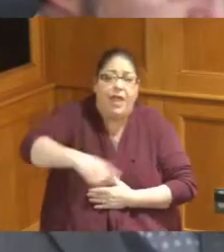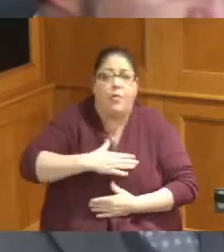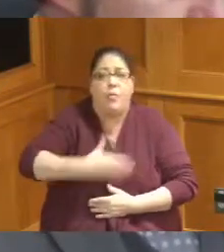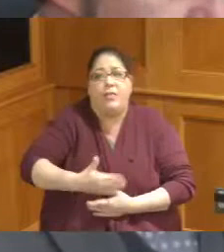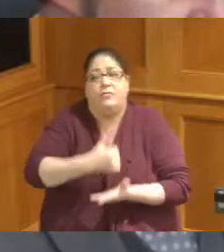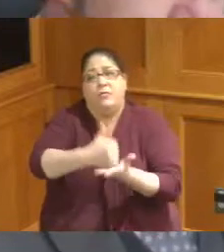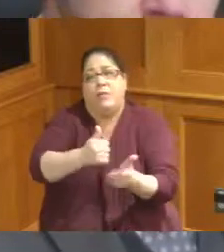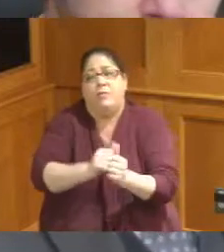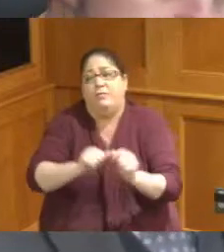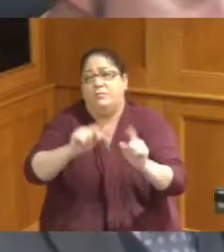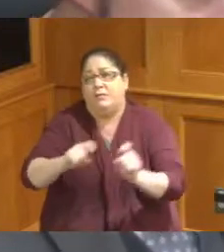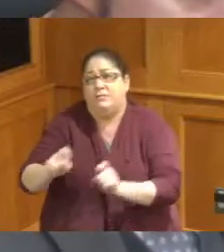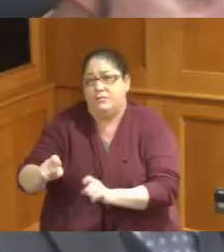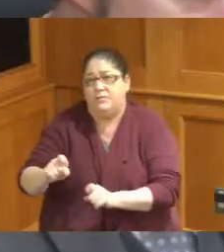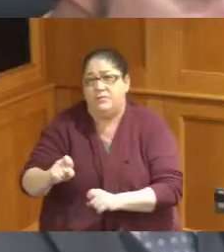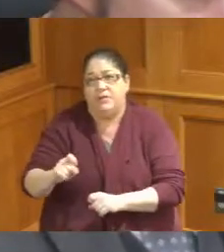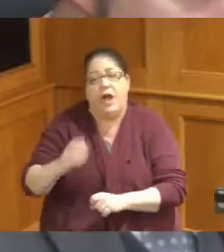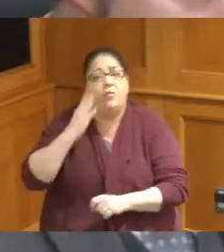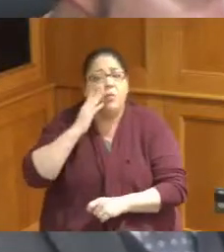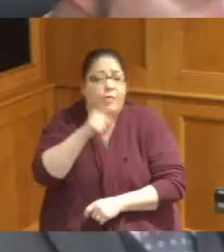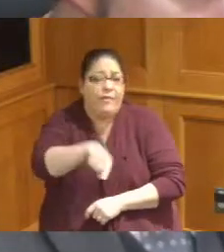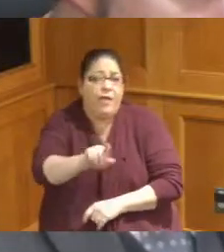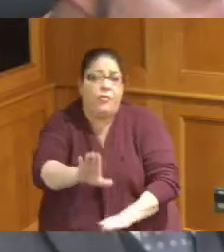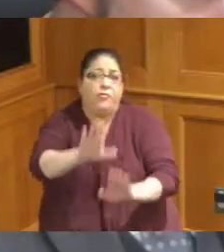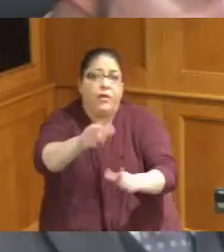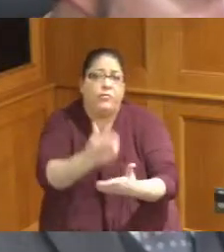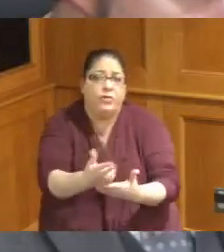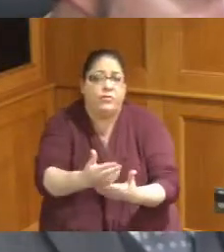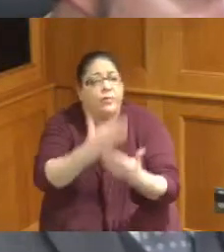a great resource and I know you all know that but I want to thank them as well for their work